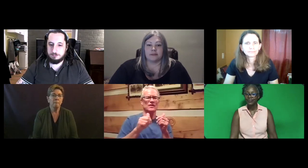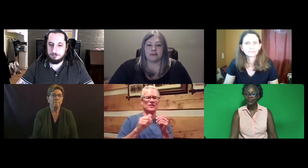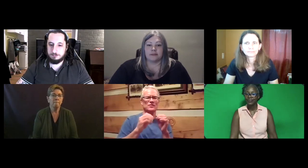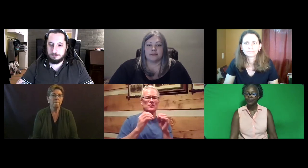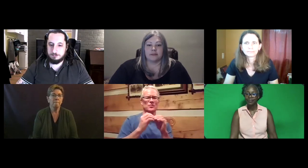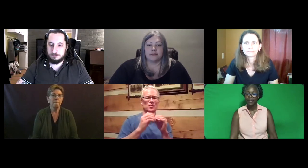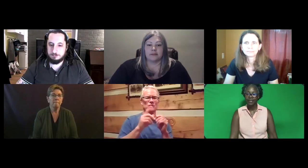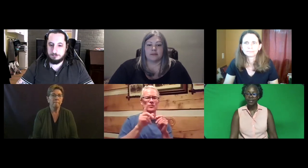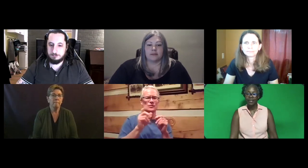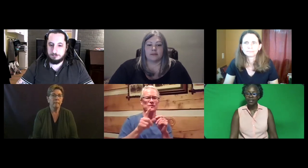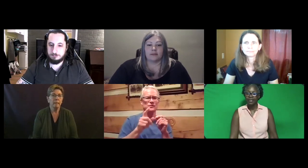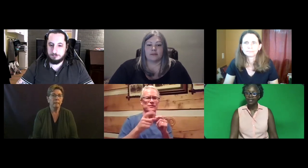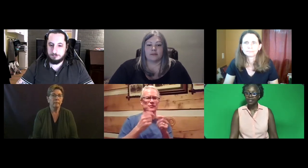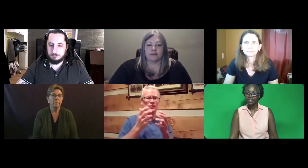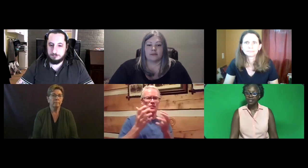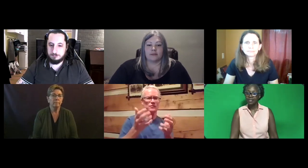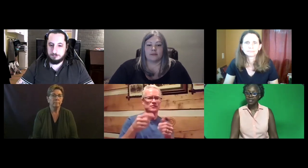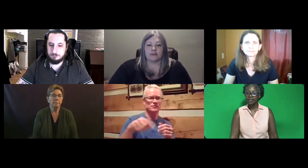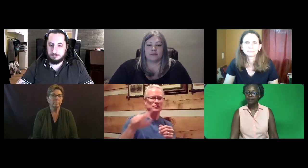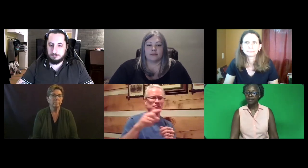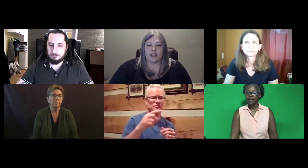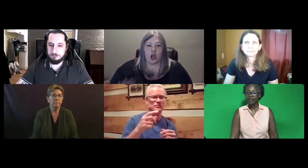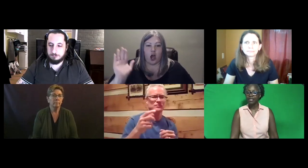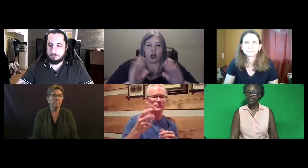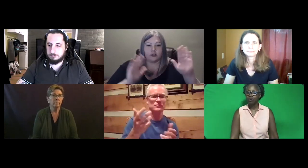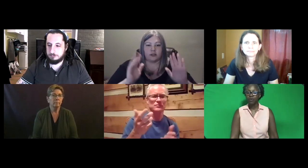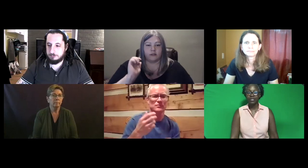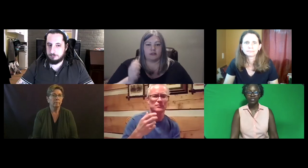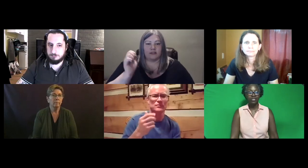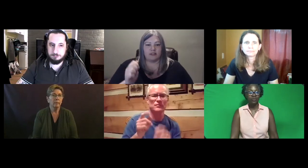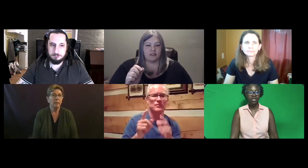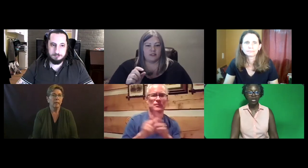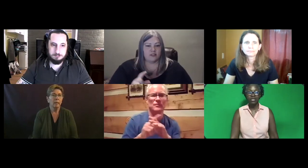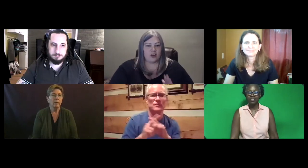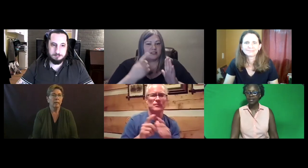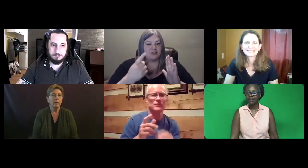Cliff: Are there any more questions from the audience out there?